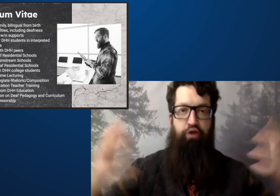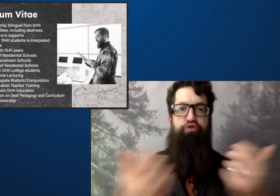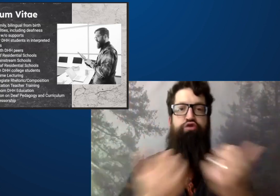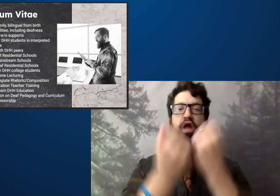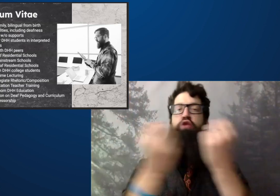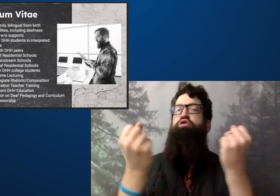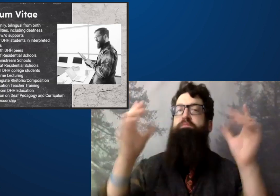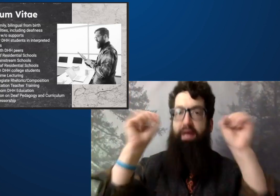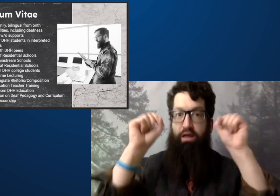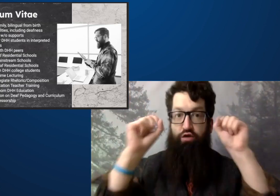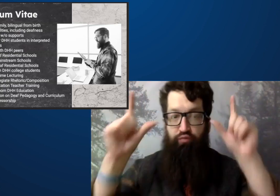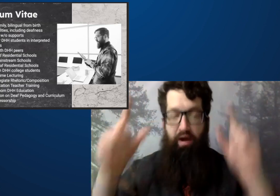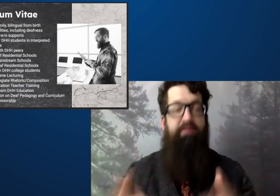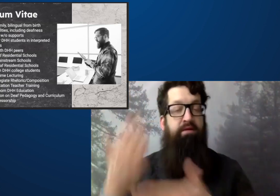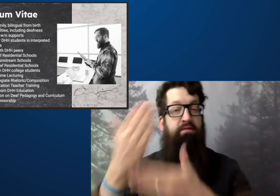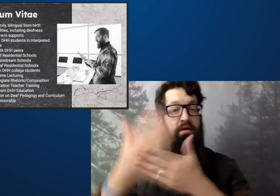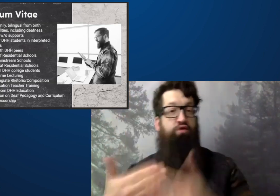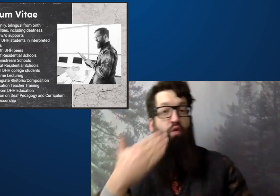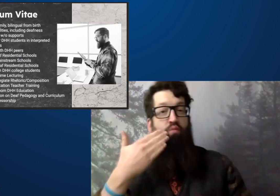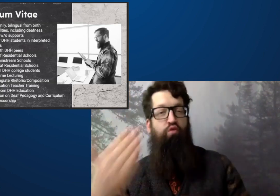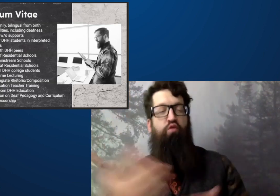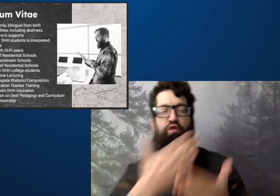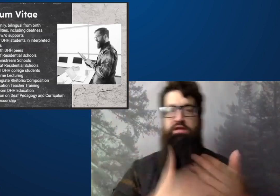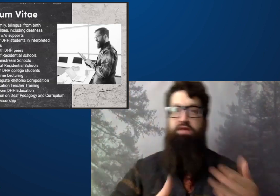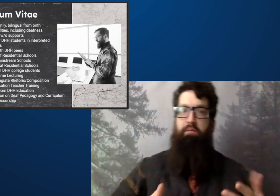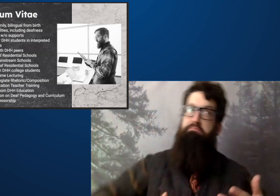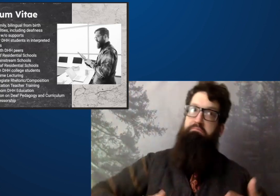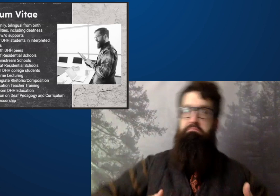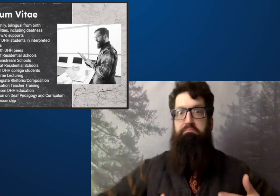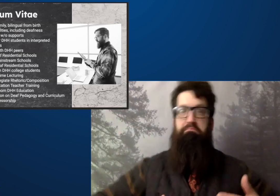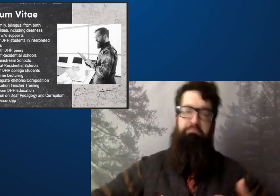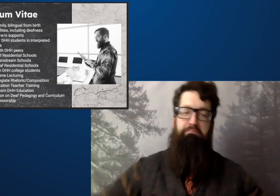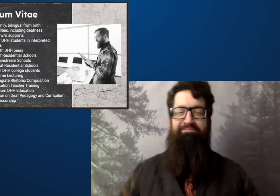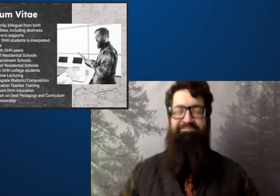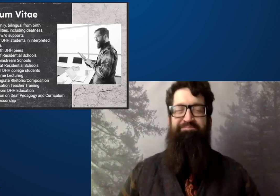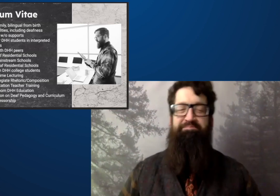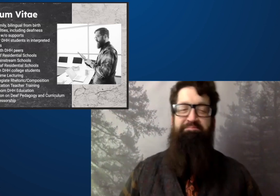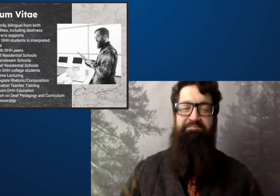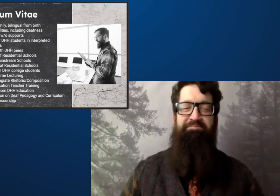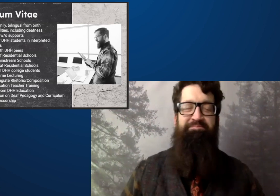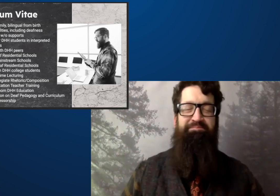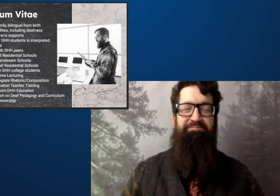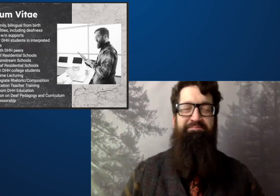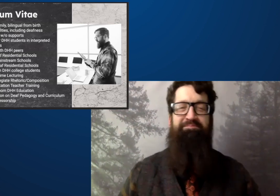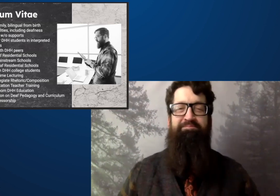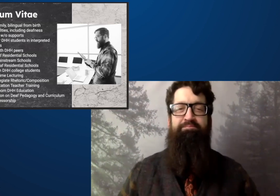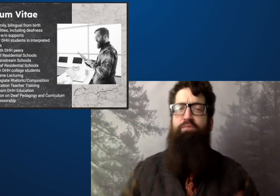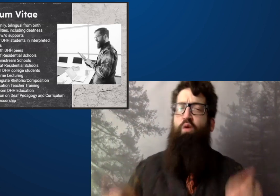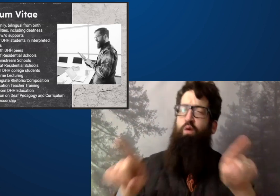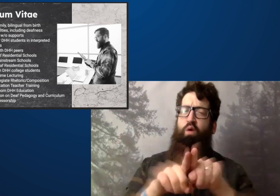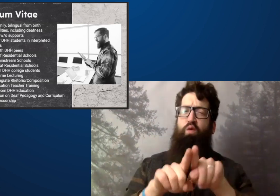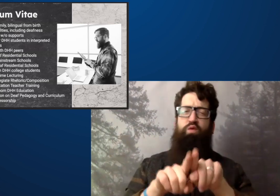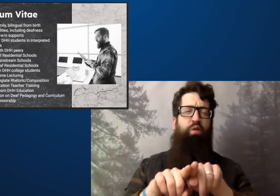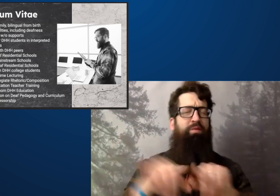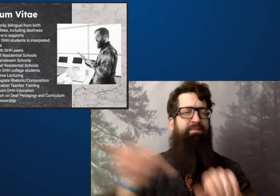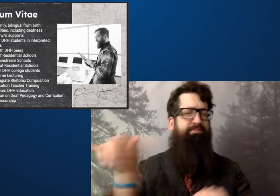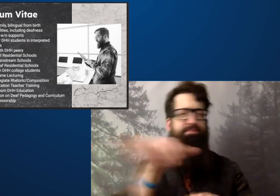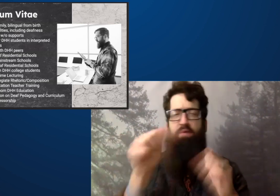a lot of magical and amazing eye opening things that happened to me.